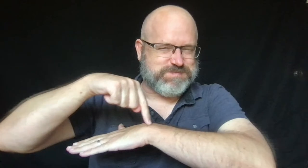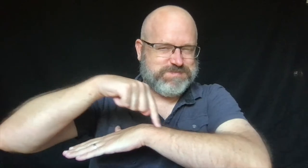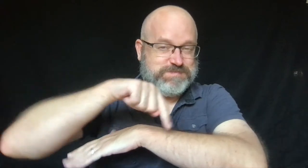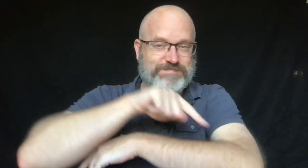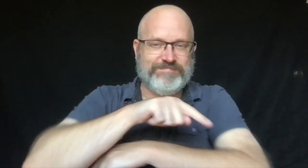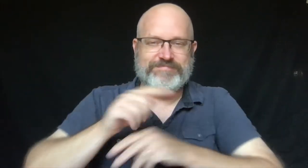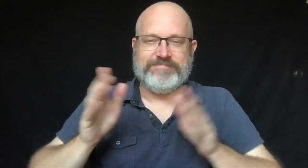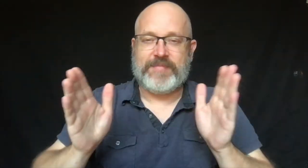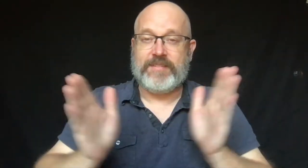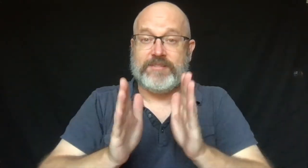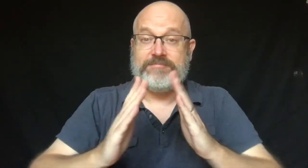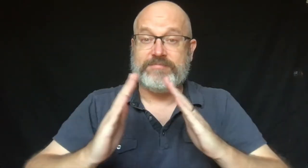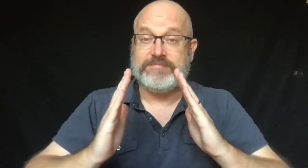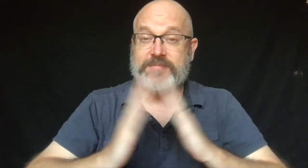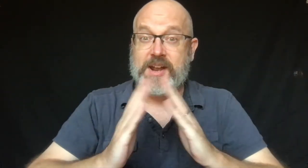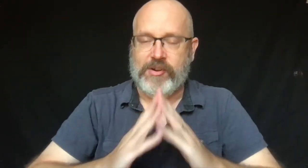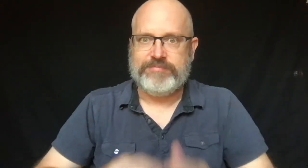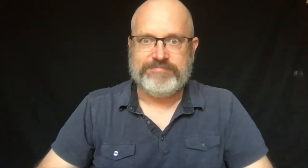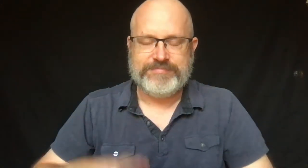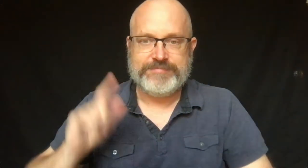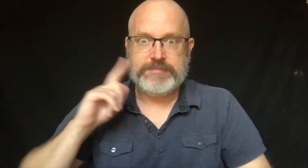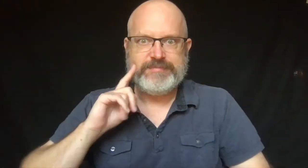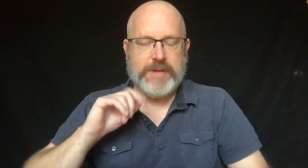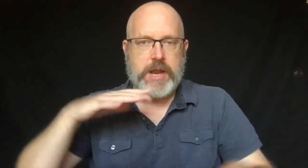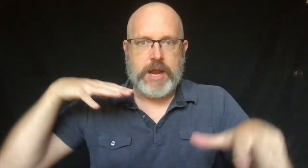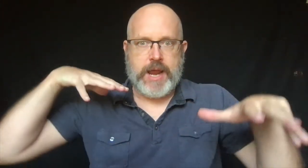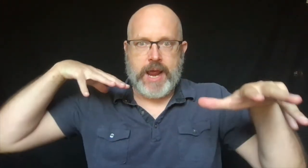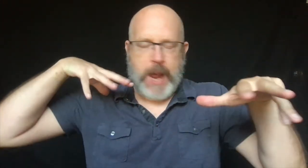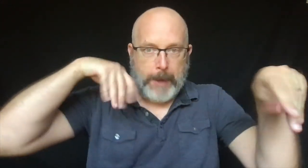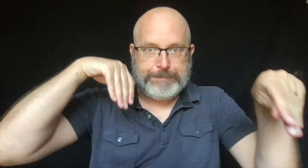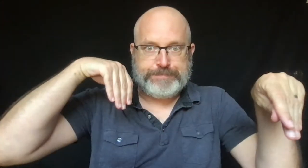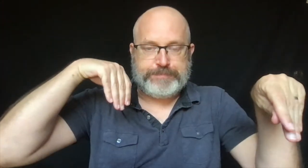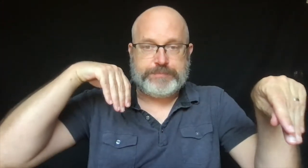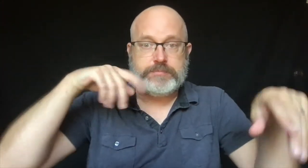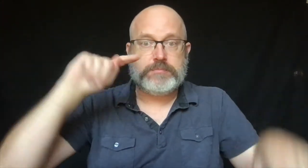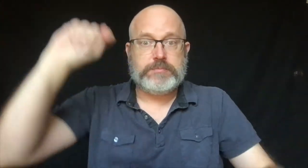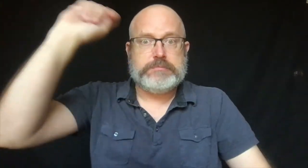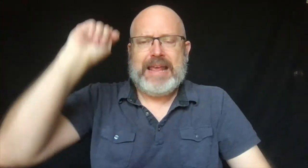This time the tornado went right through Little Town.